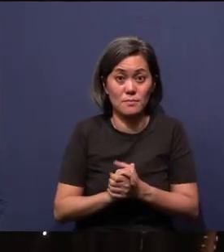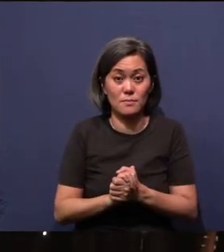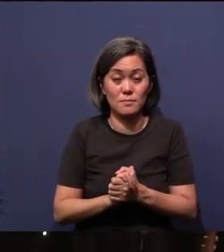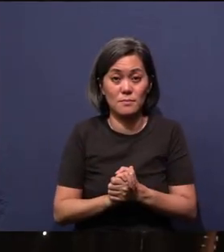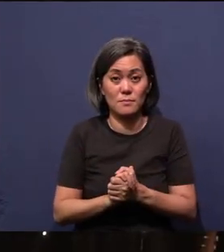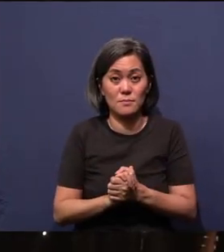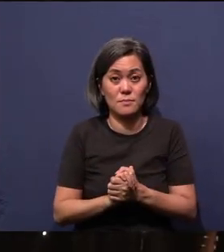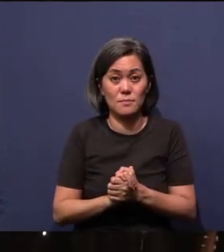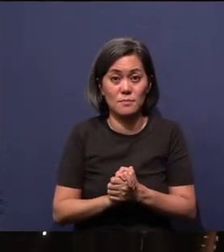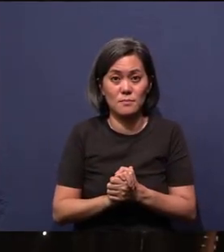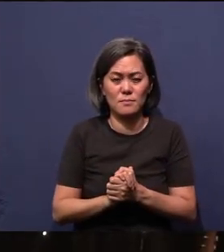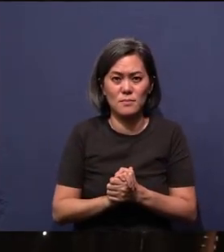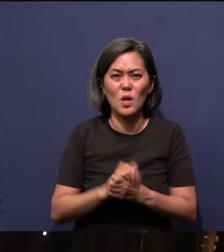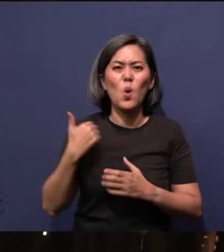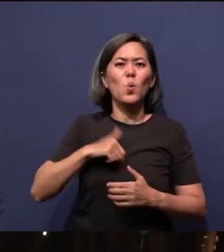We take His commands lightly.